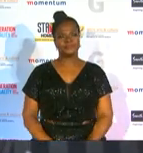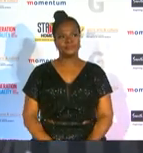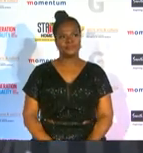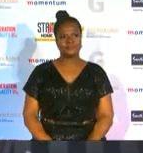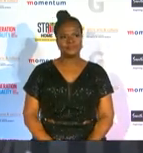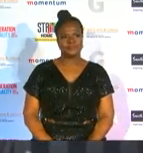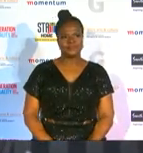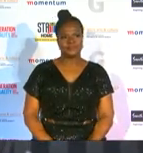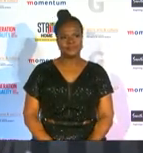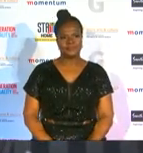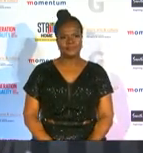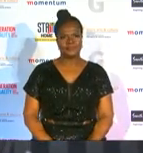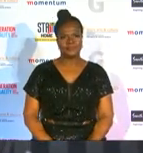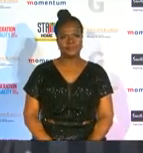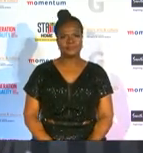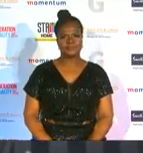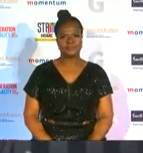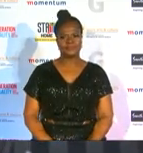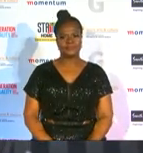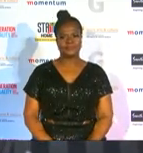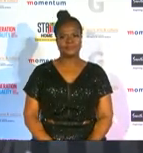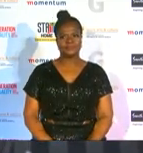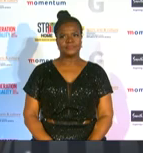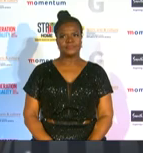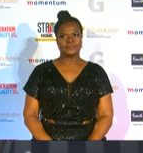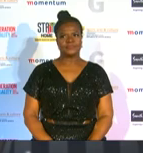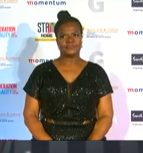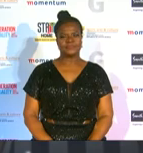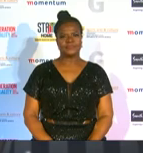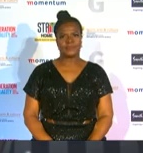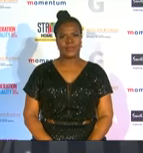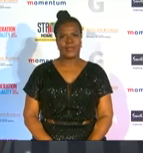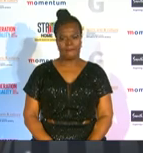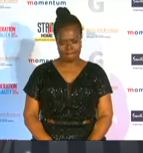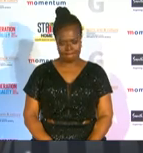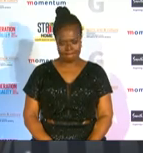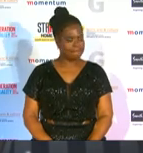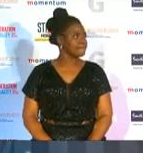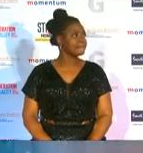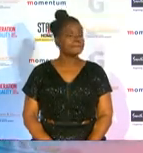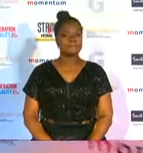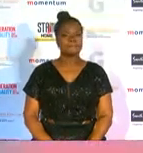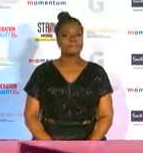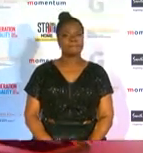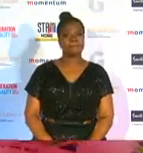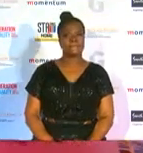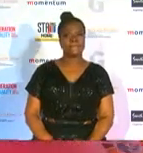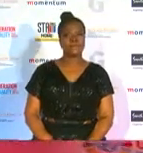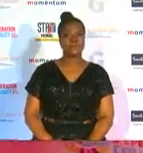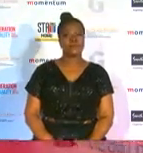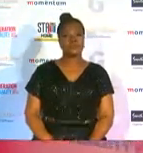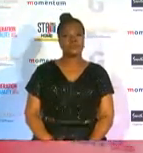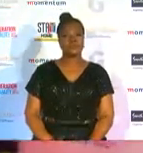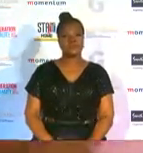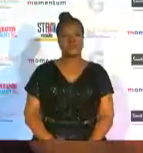this prestigious award is a netball pioneer who has dedicated